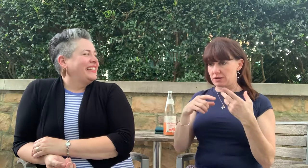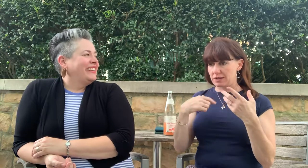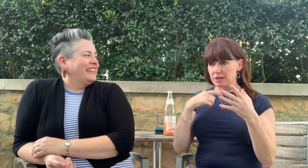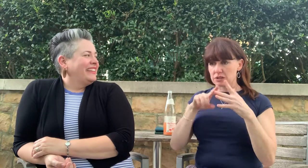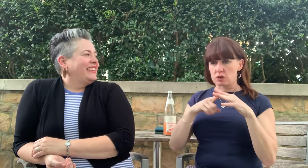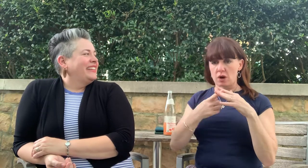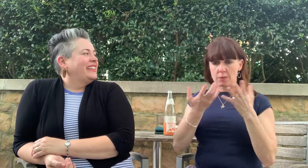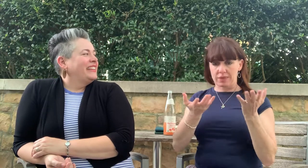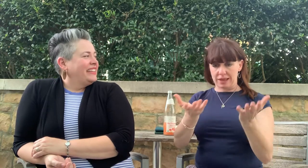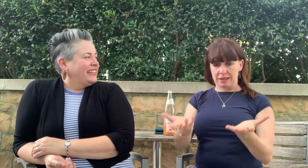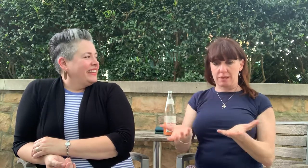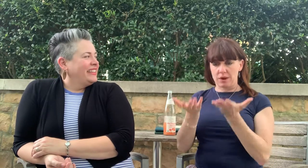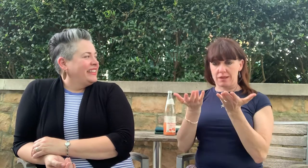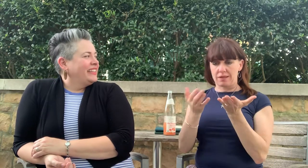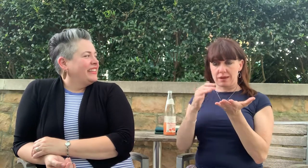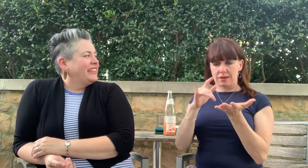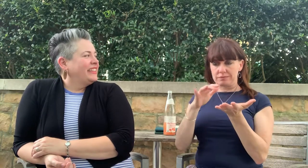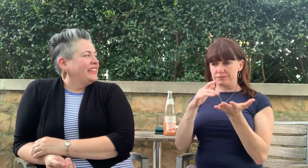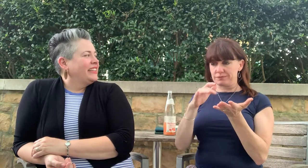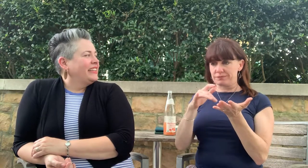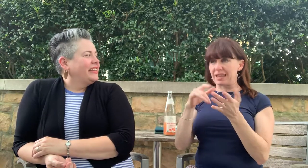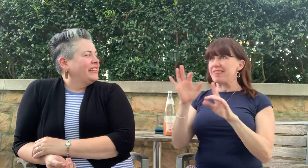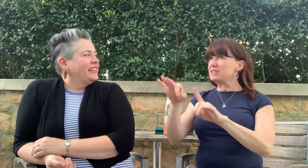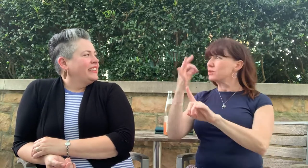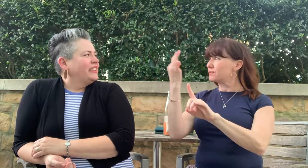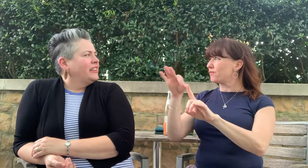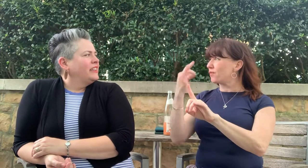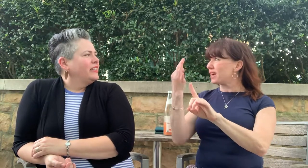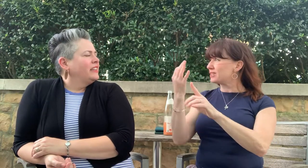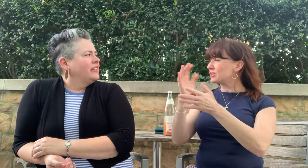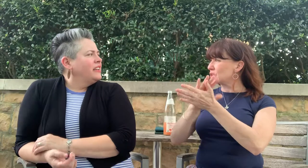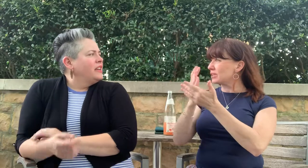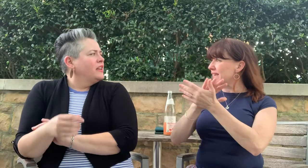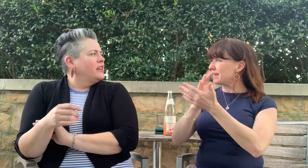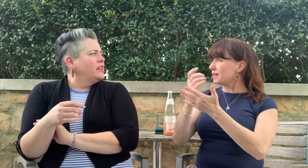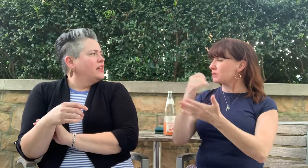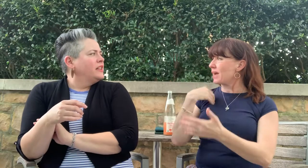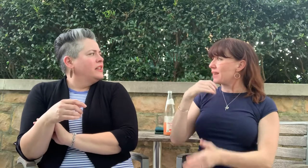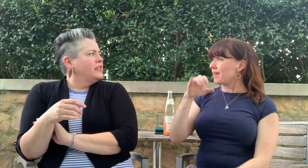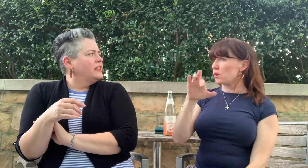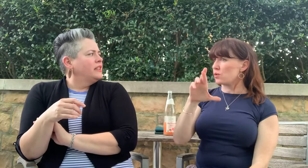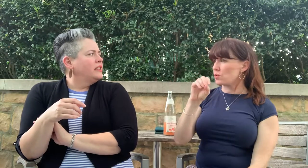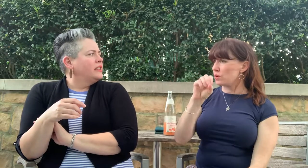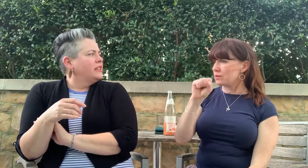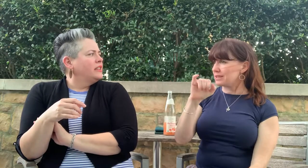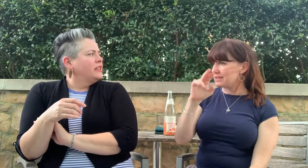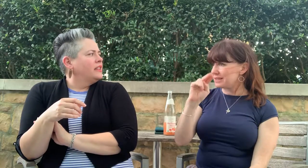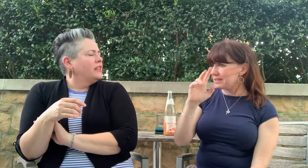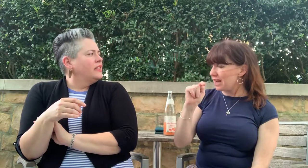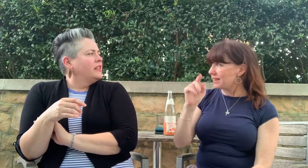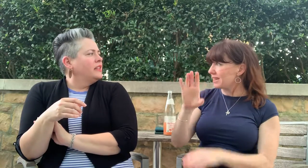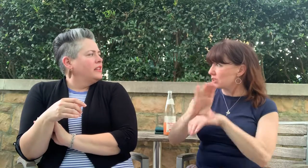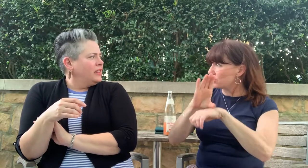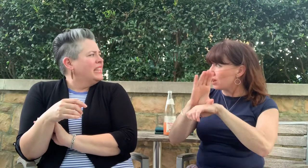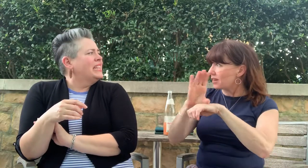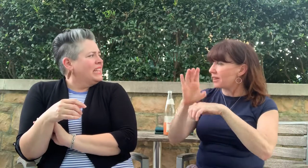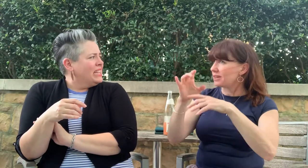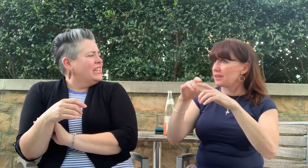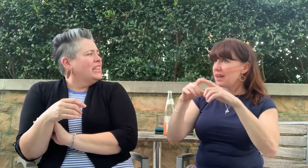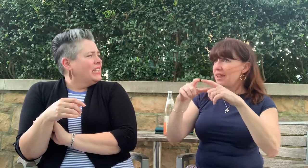Everything was so fresh. The croissants with chocolate.